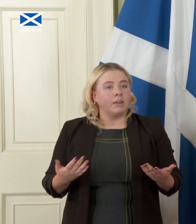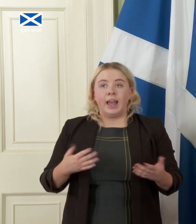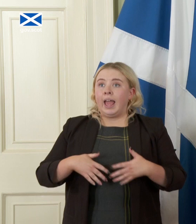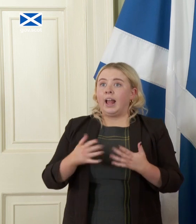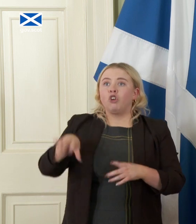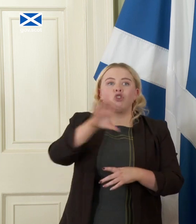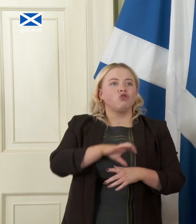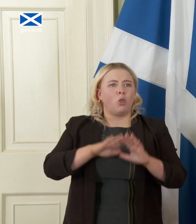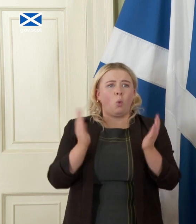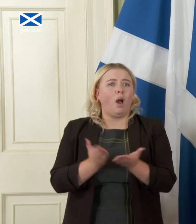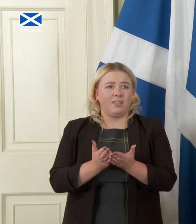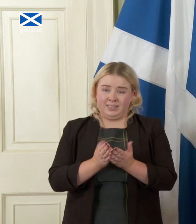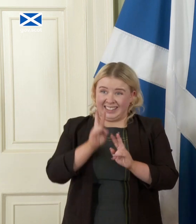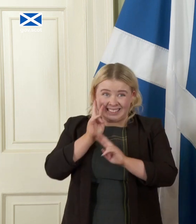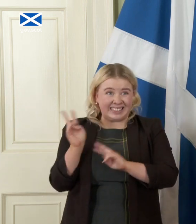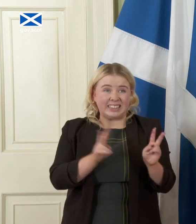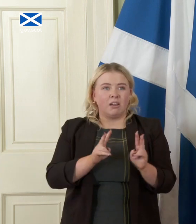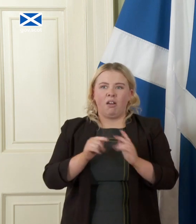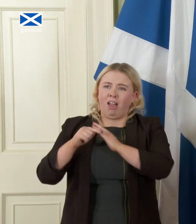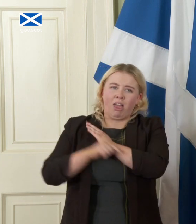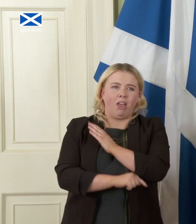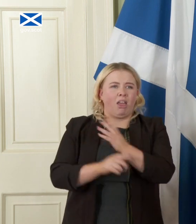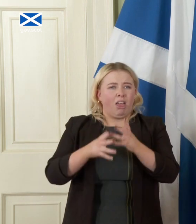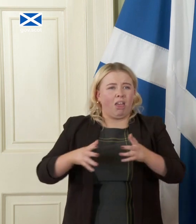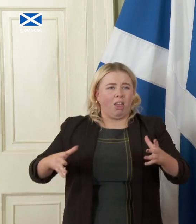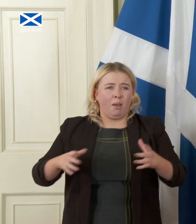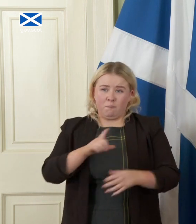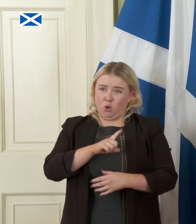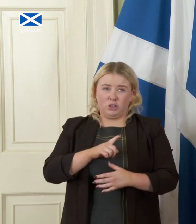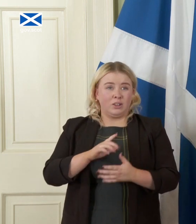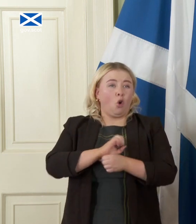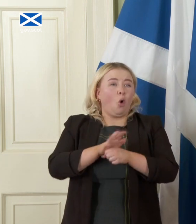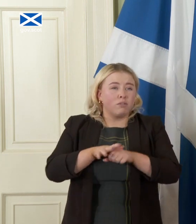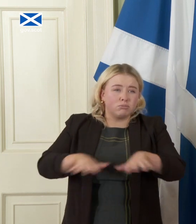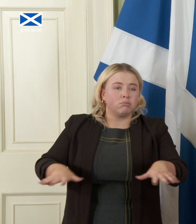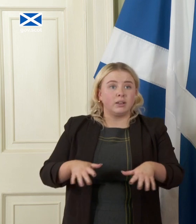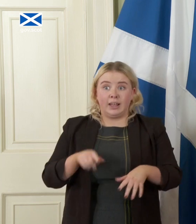have grown across most countries because of the pandemic is this an easy path for any country no